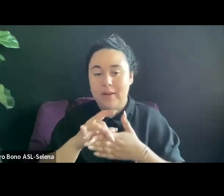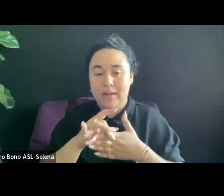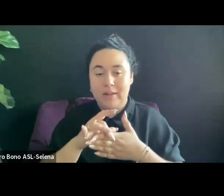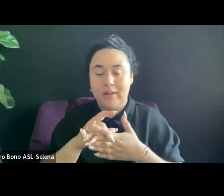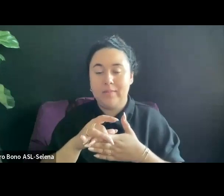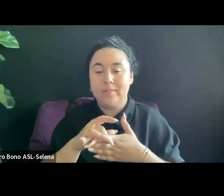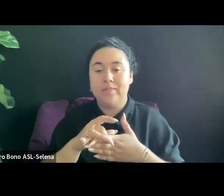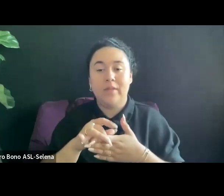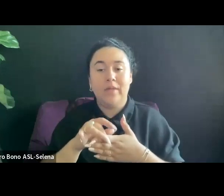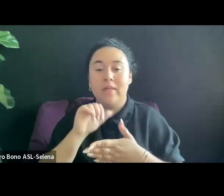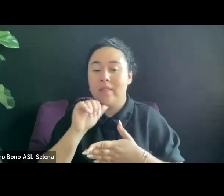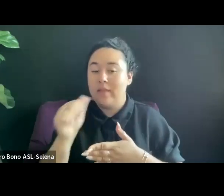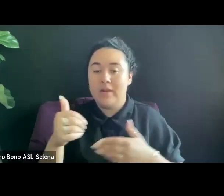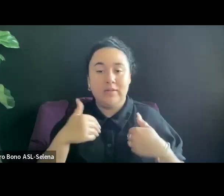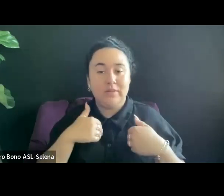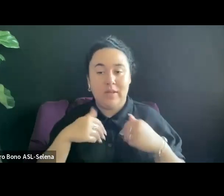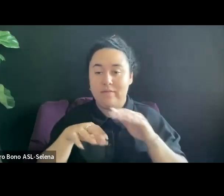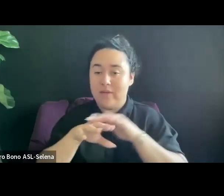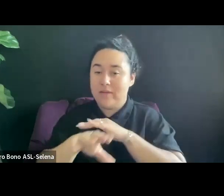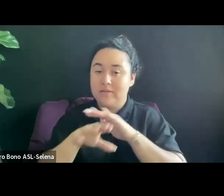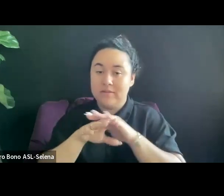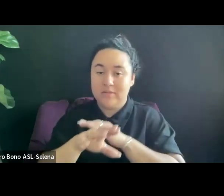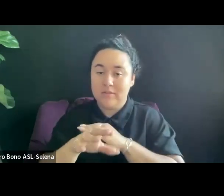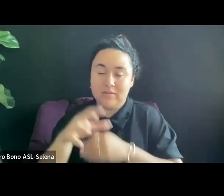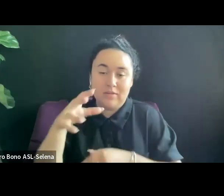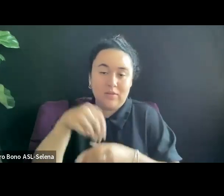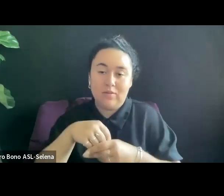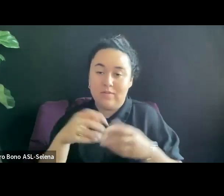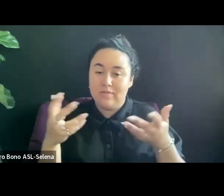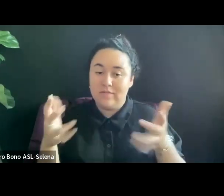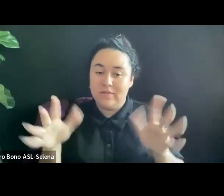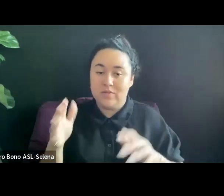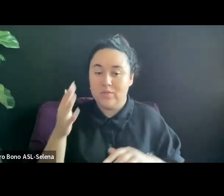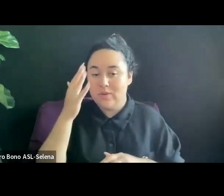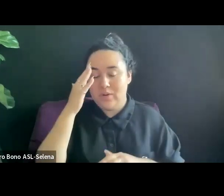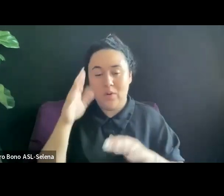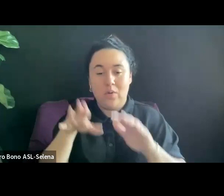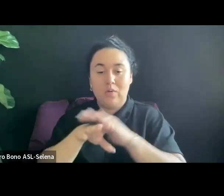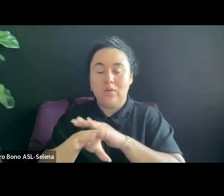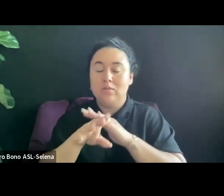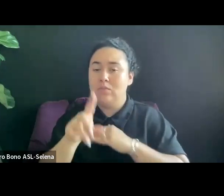ACCESSIBILITY ELEMENTS. WE KNOW ACCESSIBILITY IS SUPER IMPORTANT FOR EVERYONE.